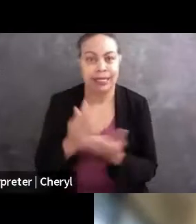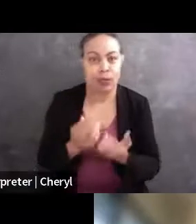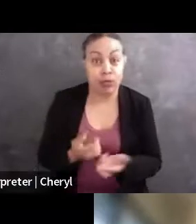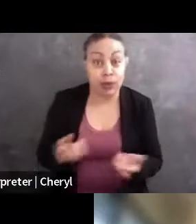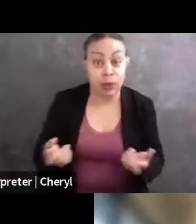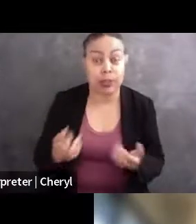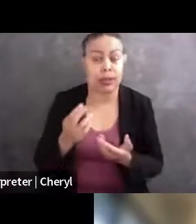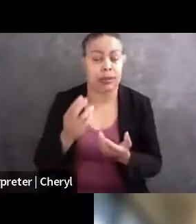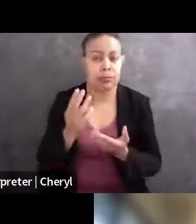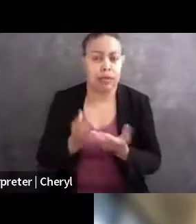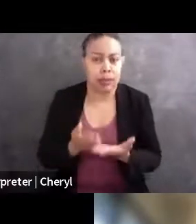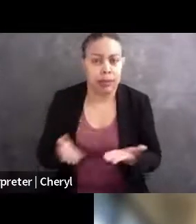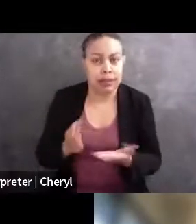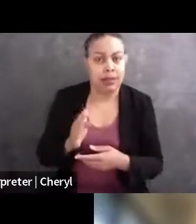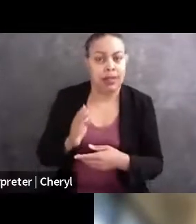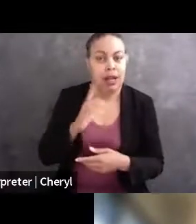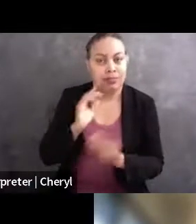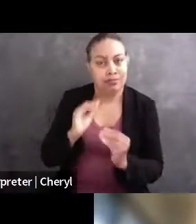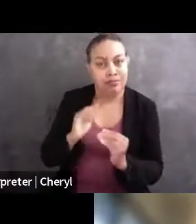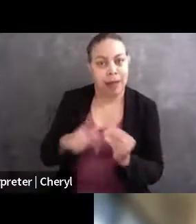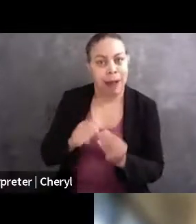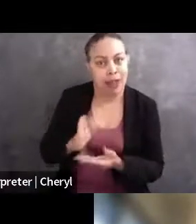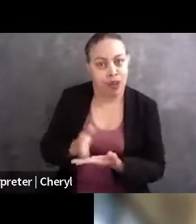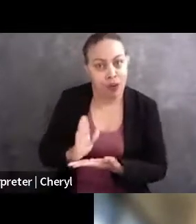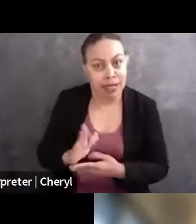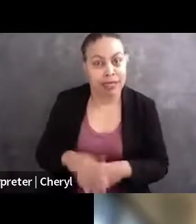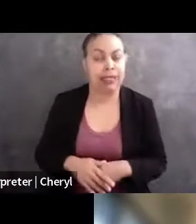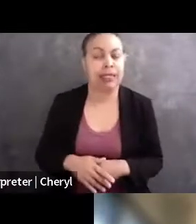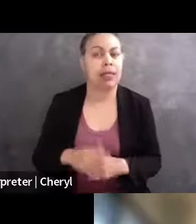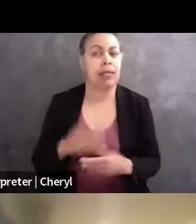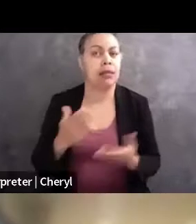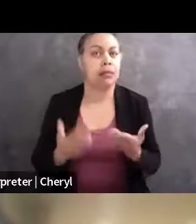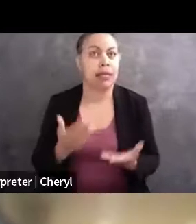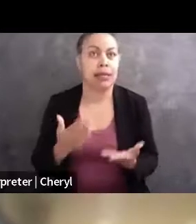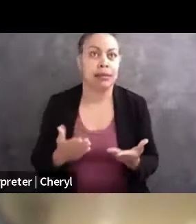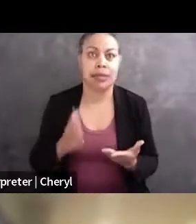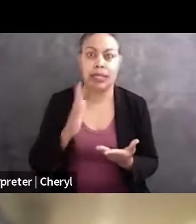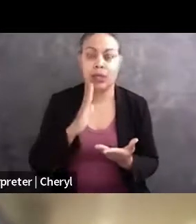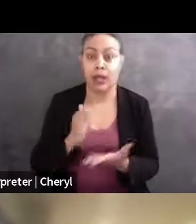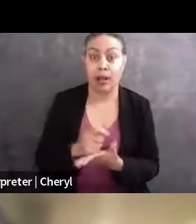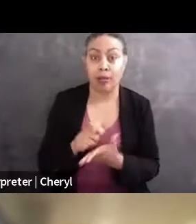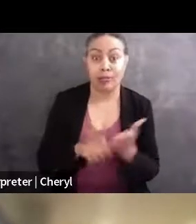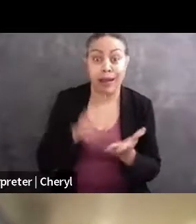so that they can know what their rights are, perhaps putting together a letter with a coalition of other free speech